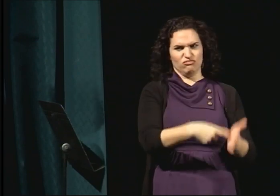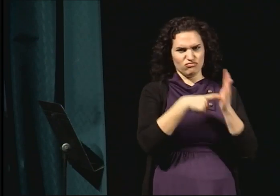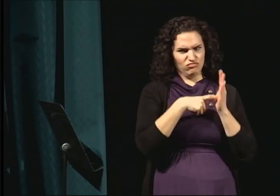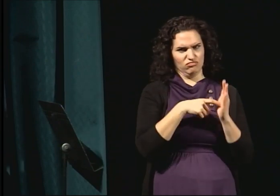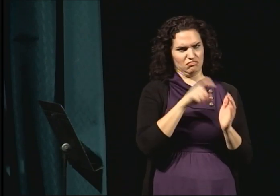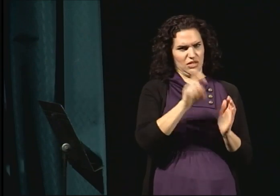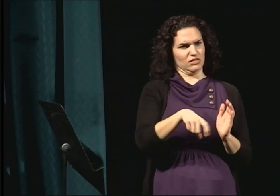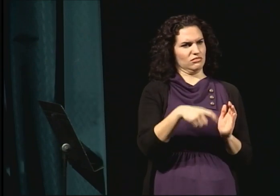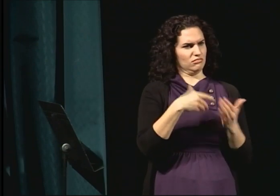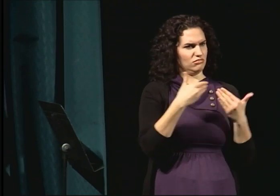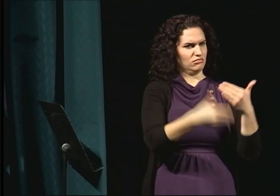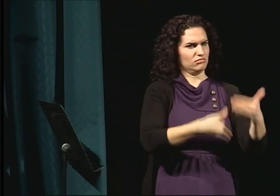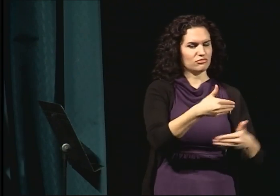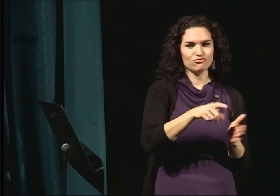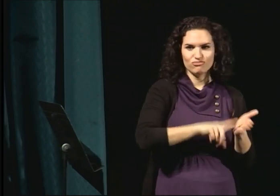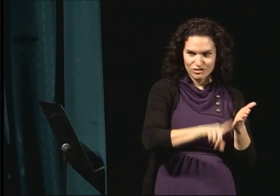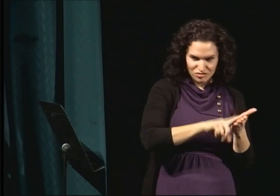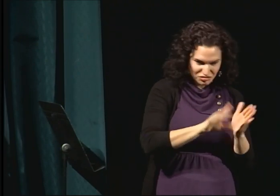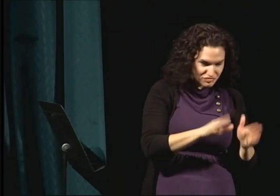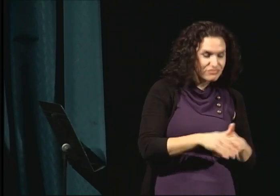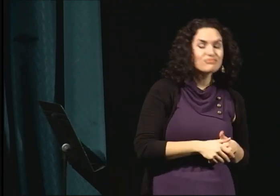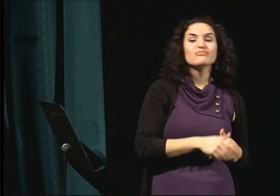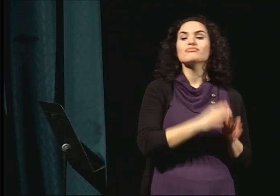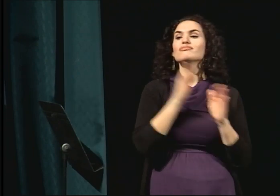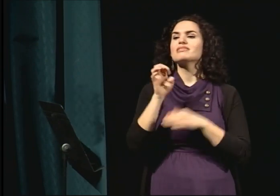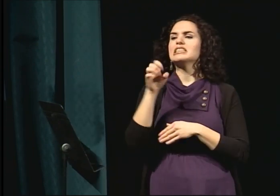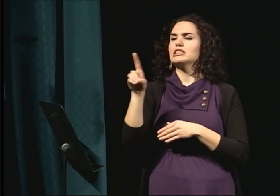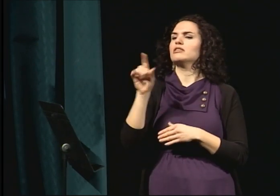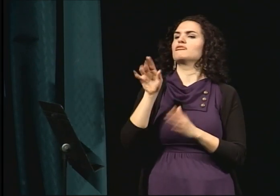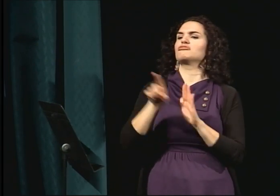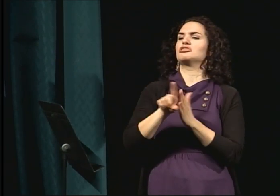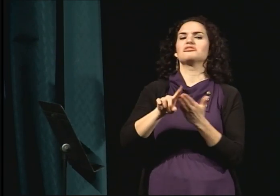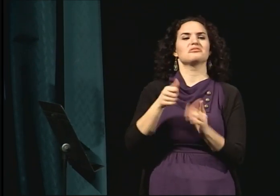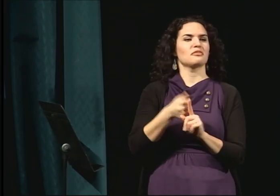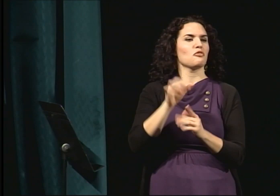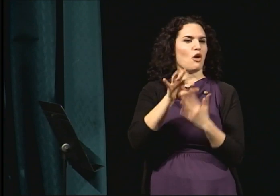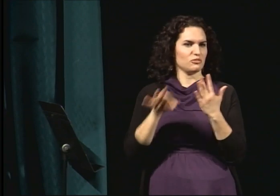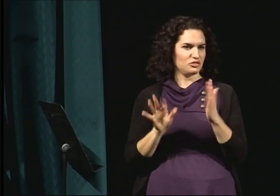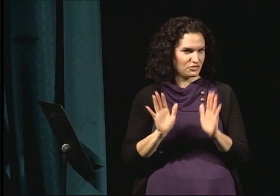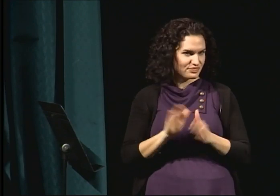you have to do certain types of research and with education, you also have different types of research options.